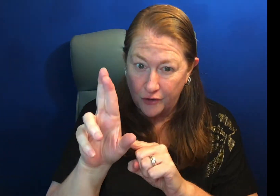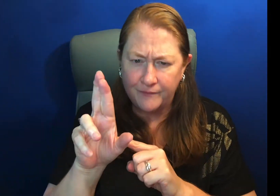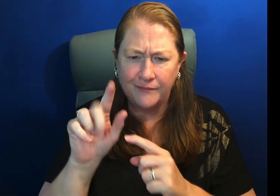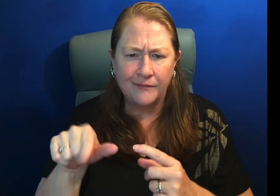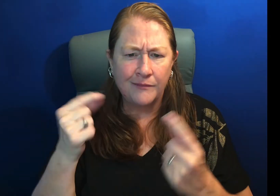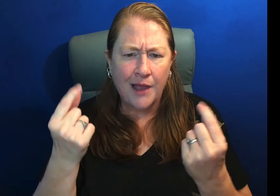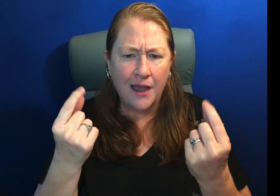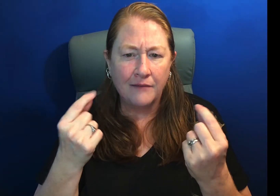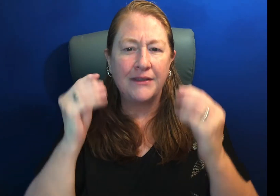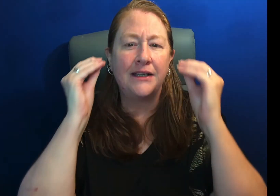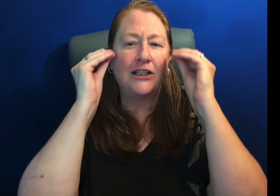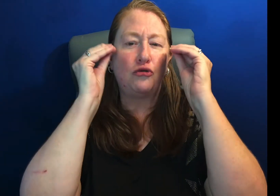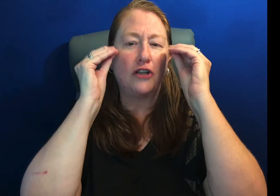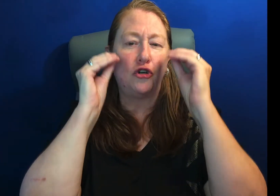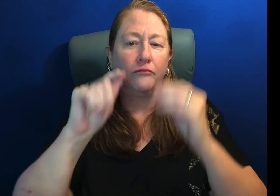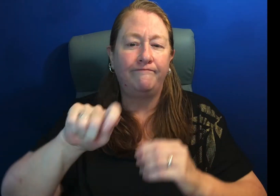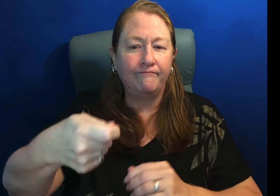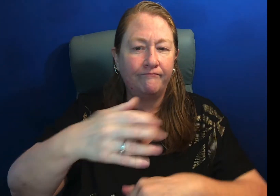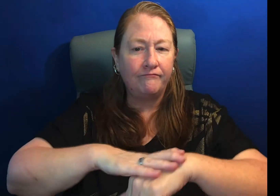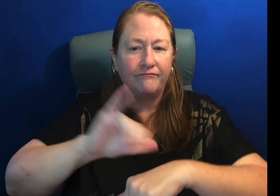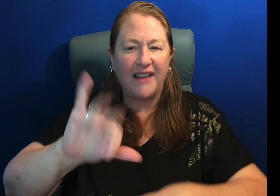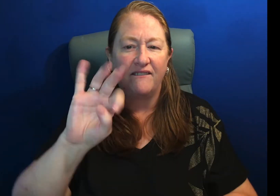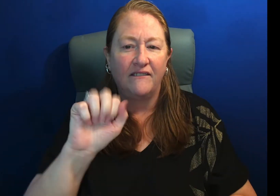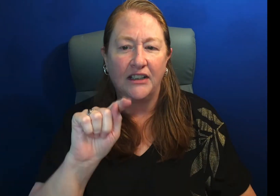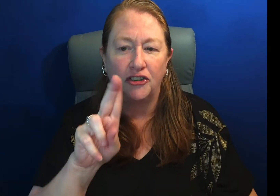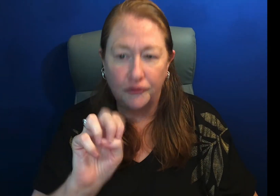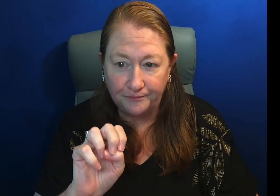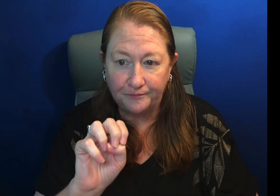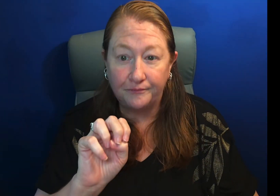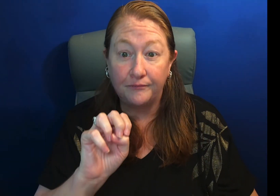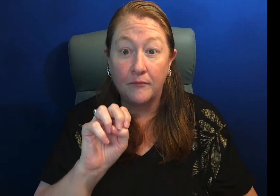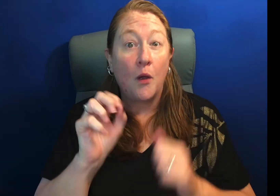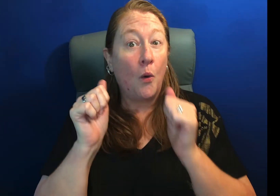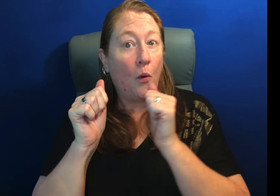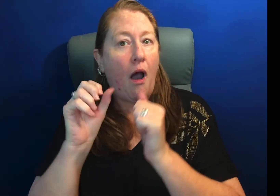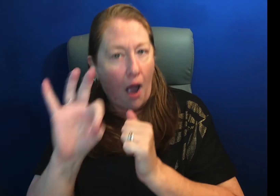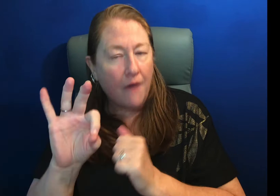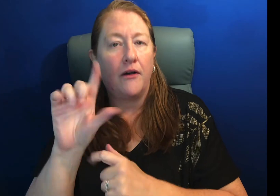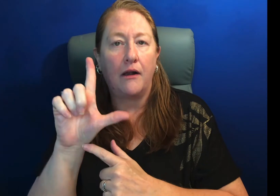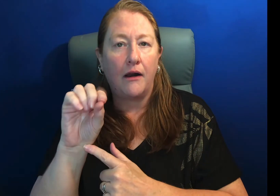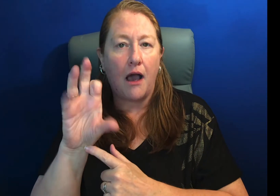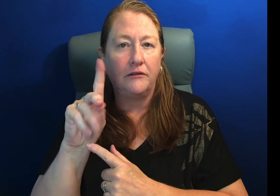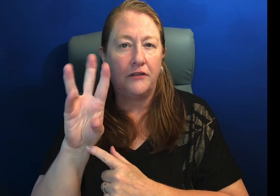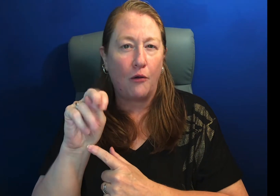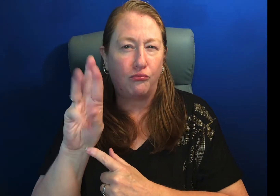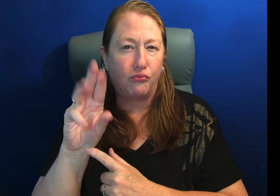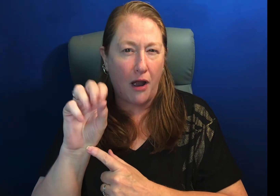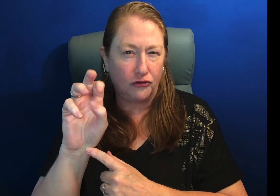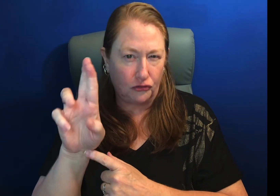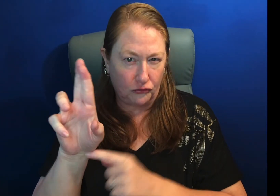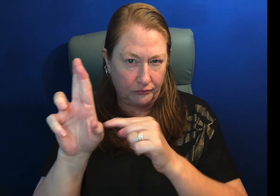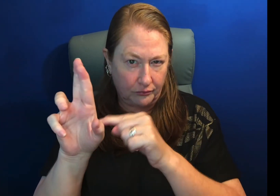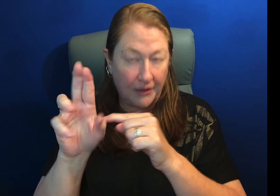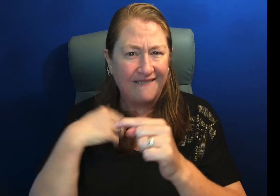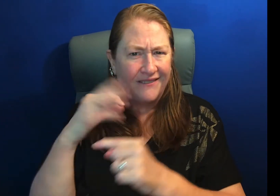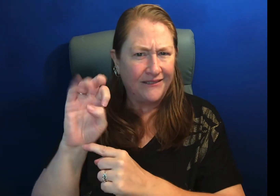is an instructor-enabled feature of Respondus Lockdown Browser,